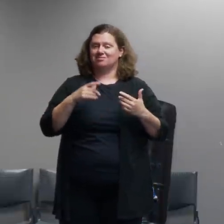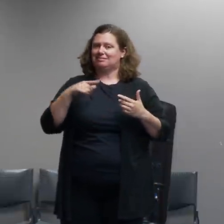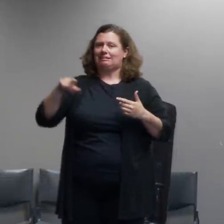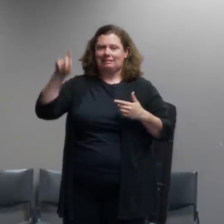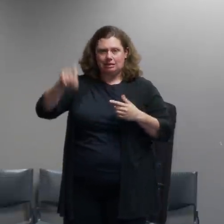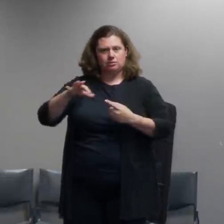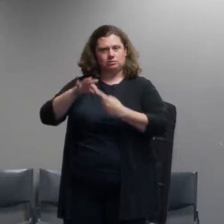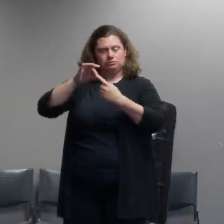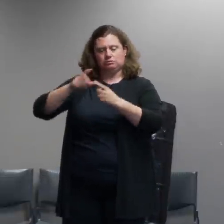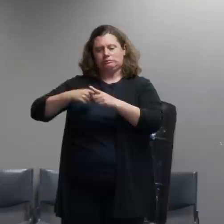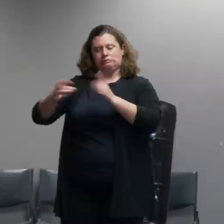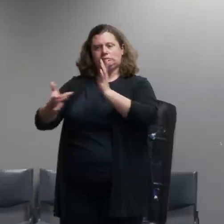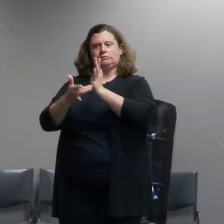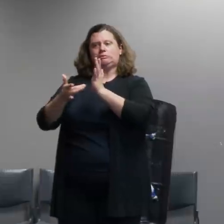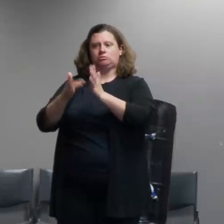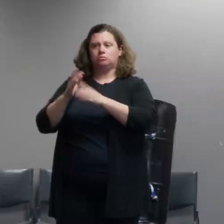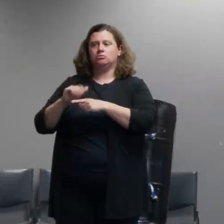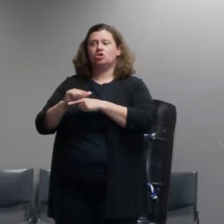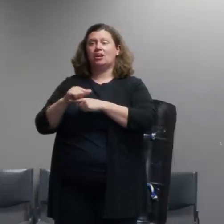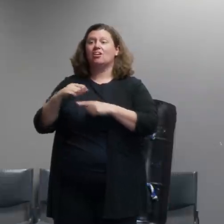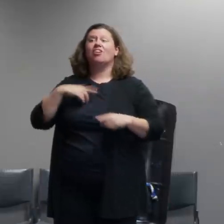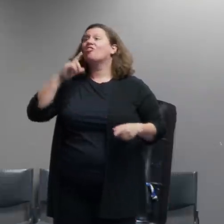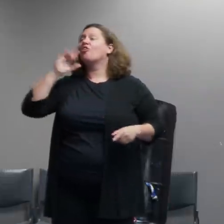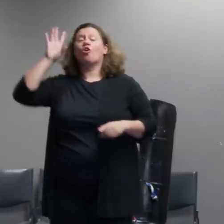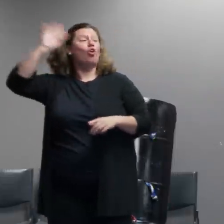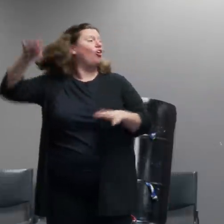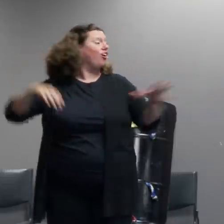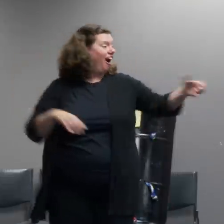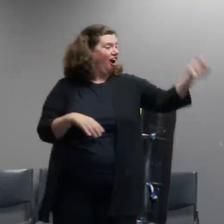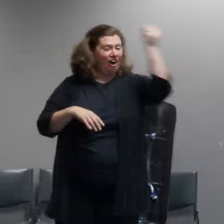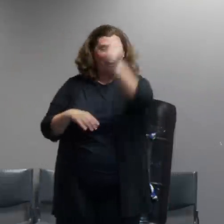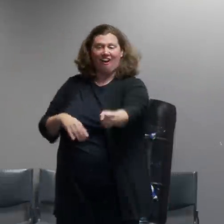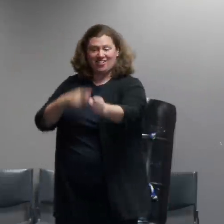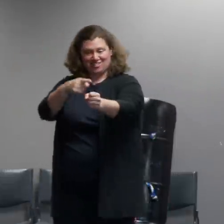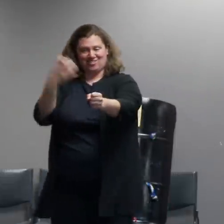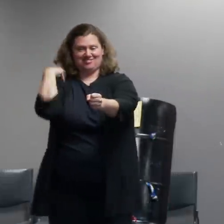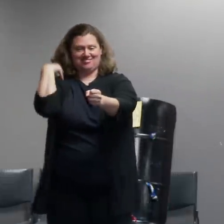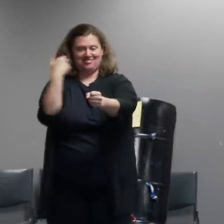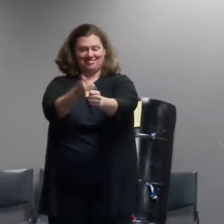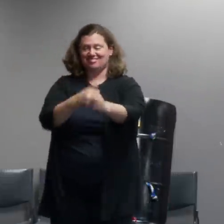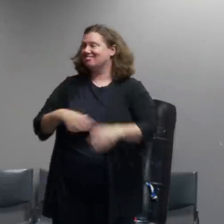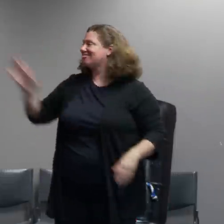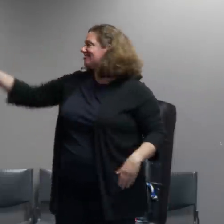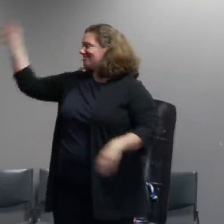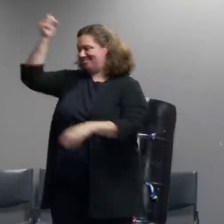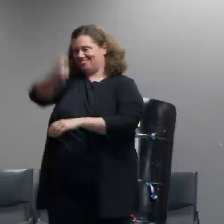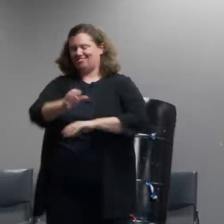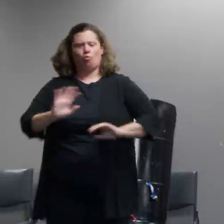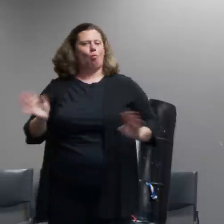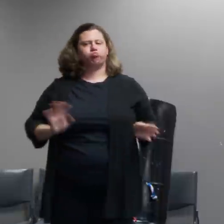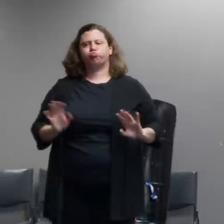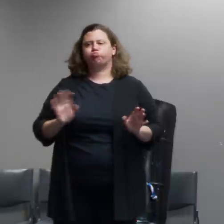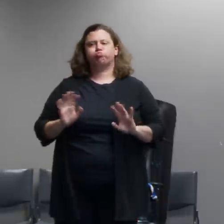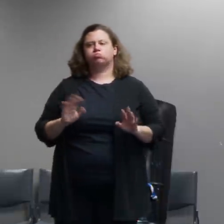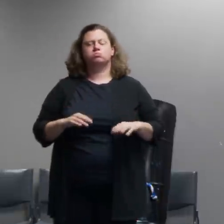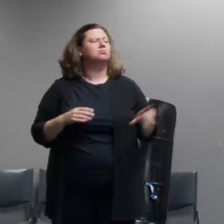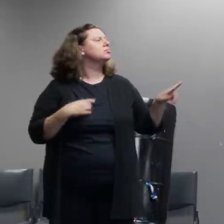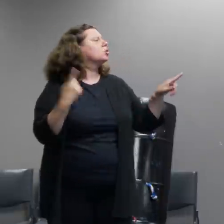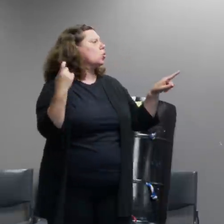just make any captain or commander a crowd management incident commander okay one more from zoom we're going to go with everton bailey